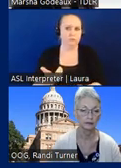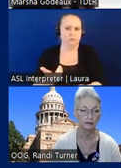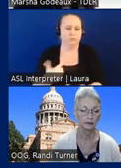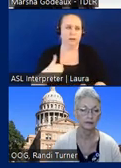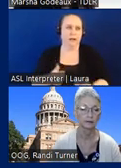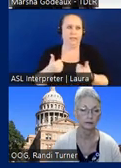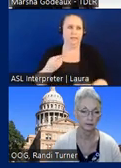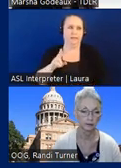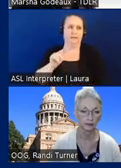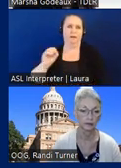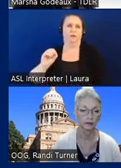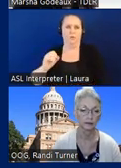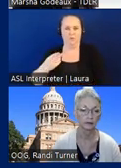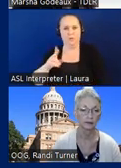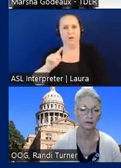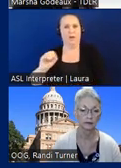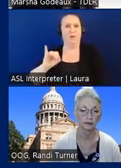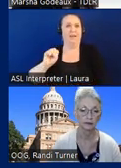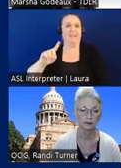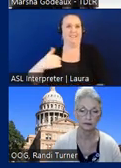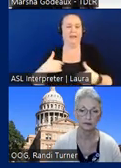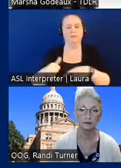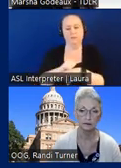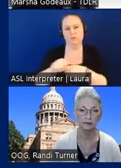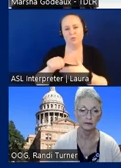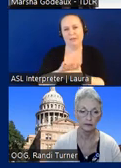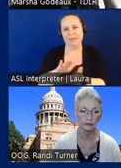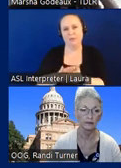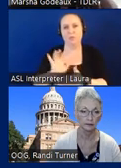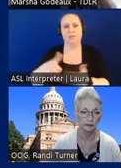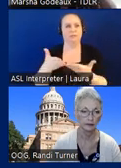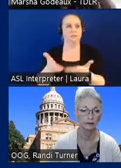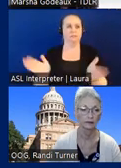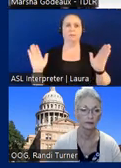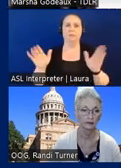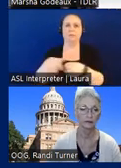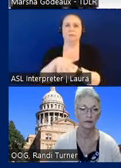so huddle isd has a training tool that's a public space so those are our subjects